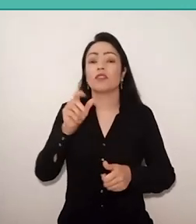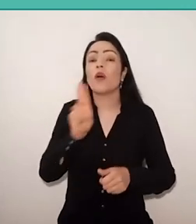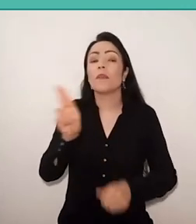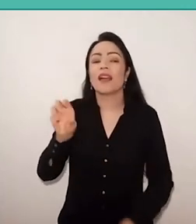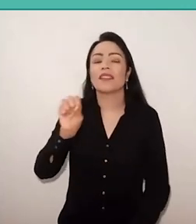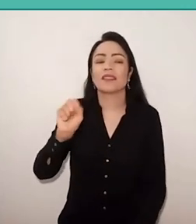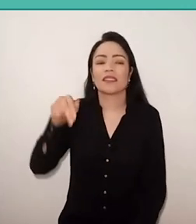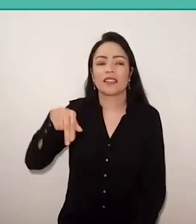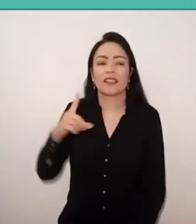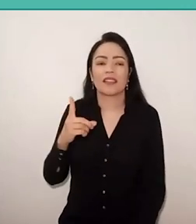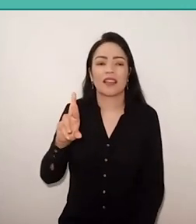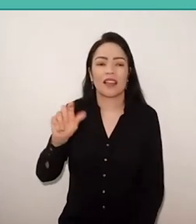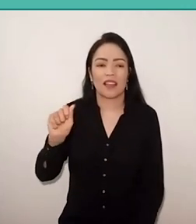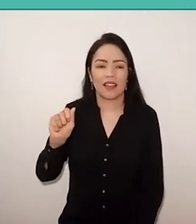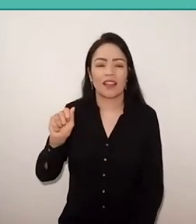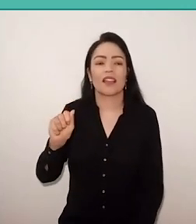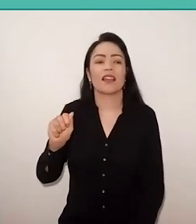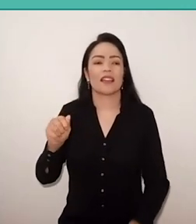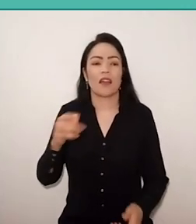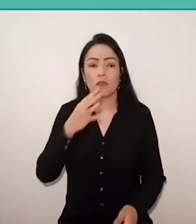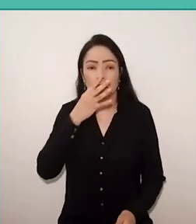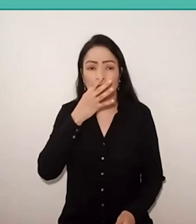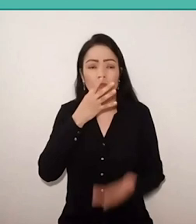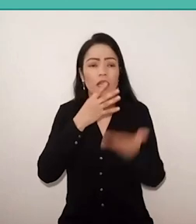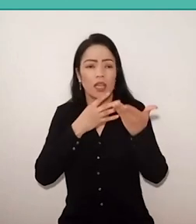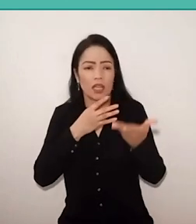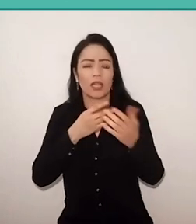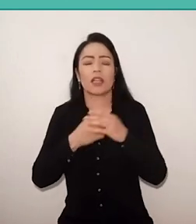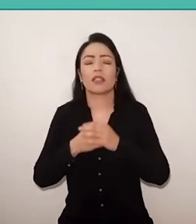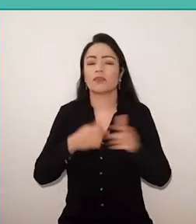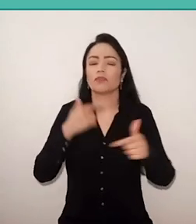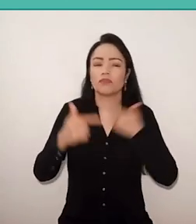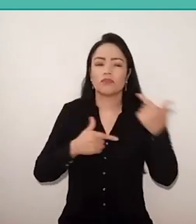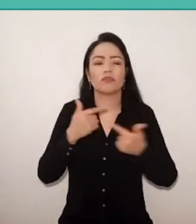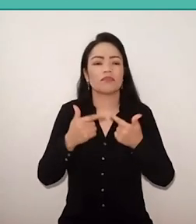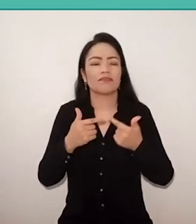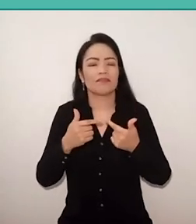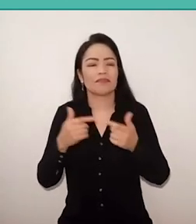“Professor Haddad, I admire your work a lot, your work and your study about Freire